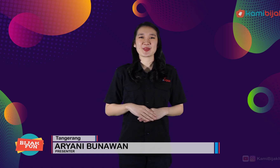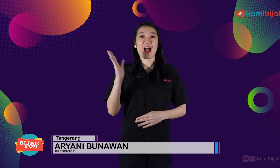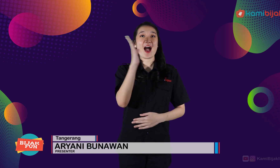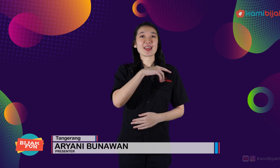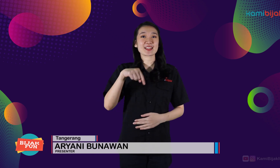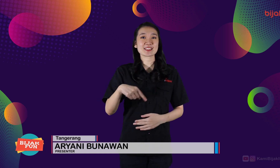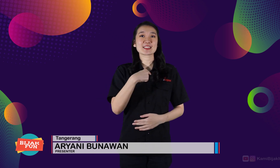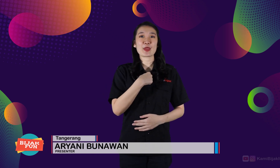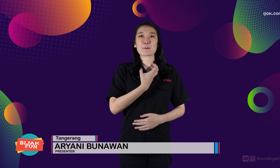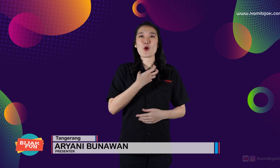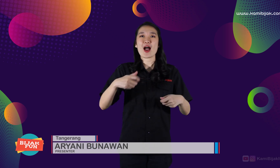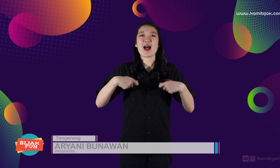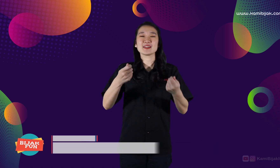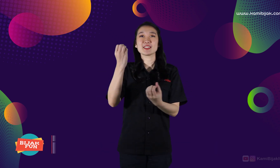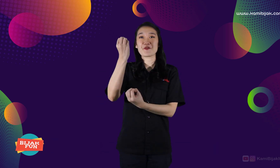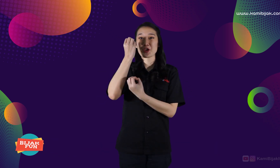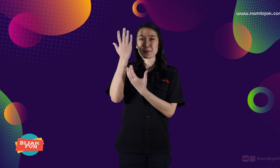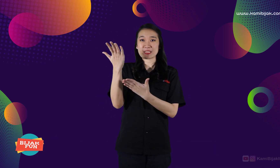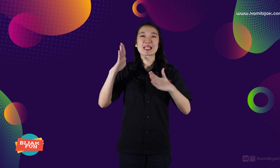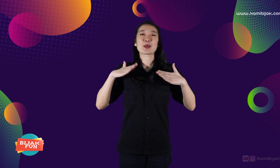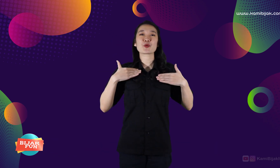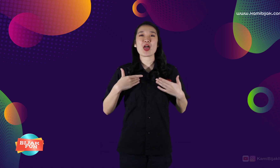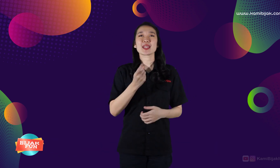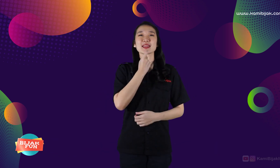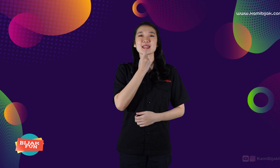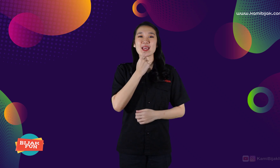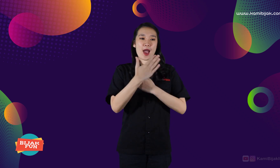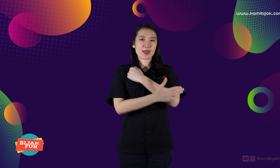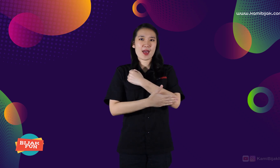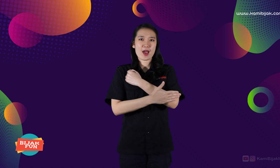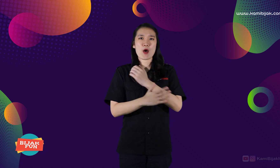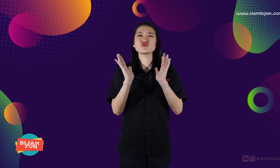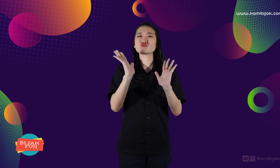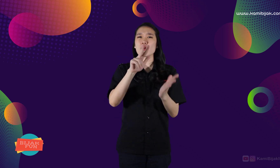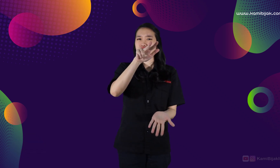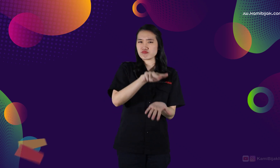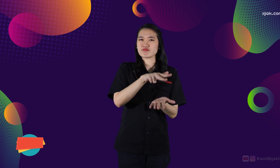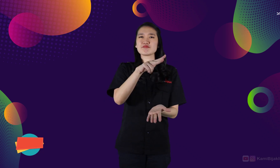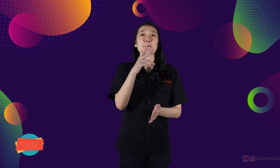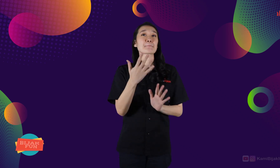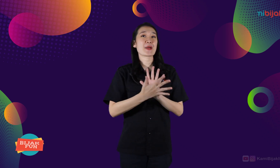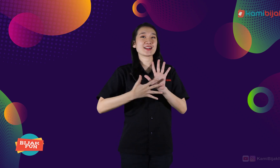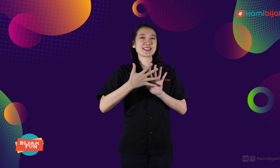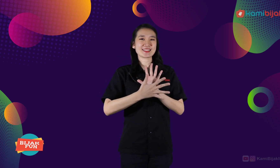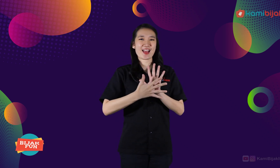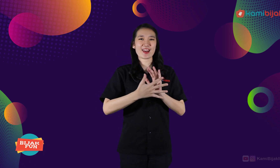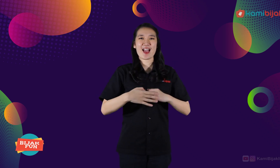Today I want to inform you about entertainment about countries that have legalized sign language.